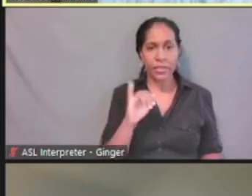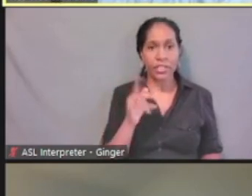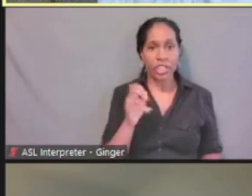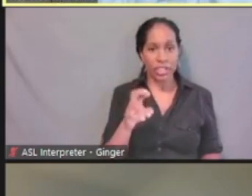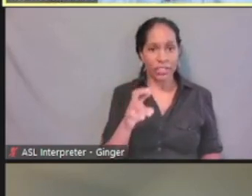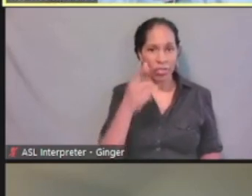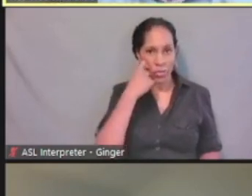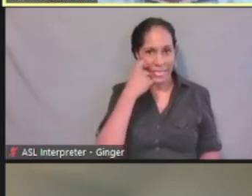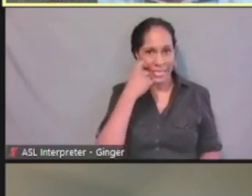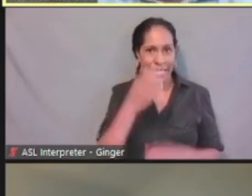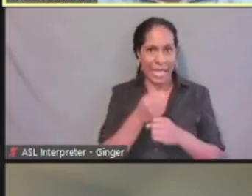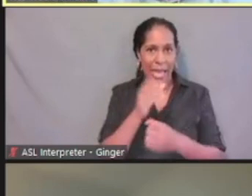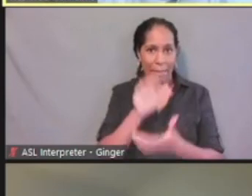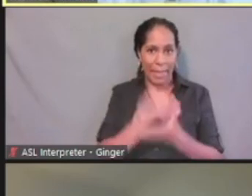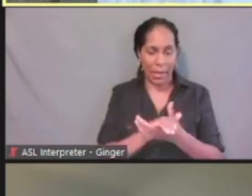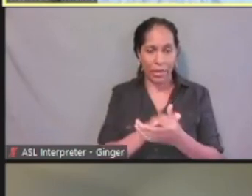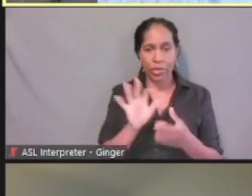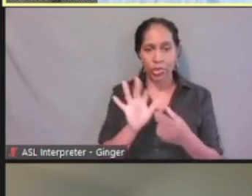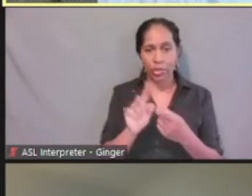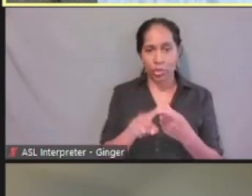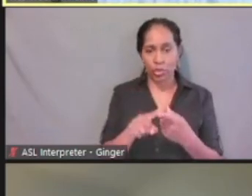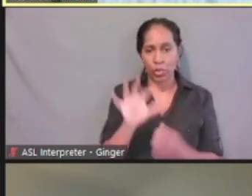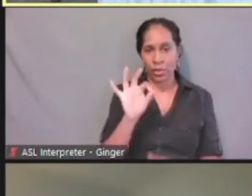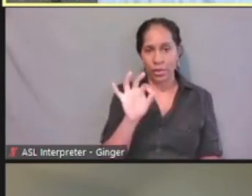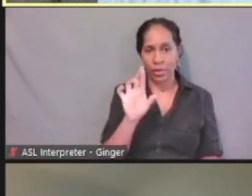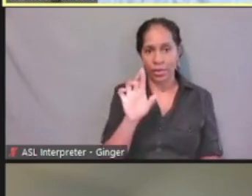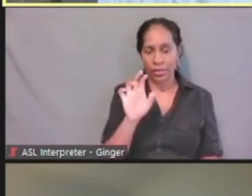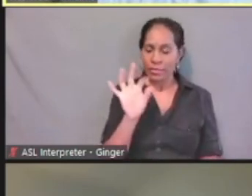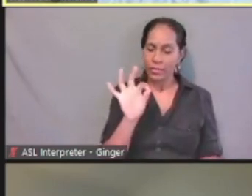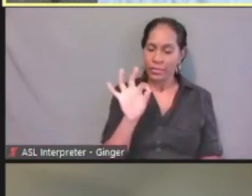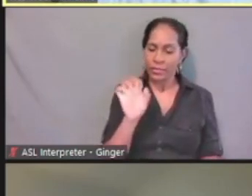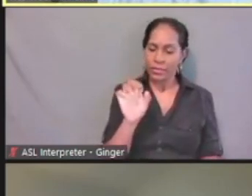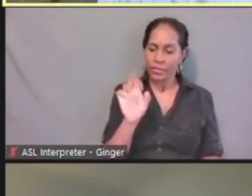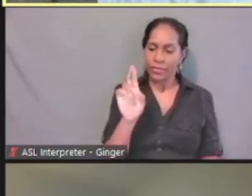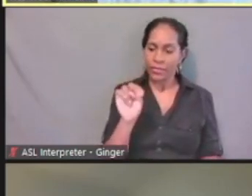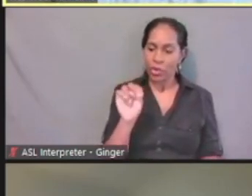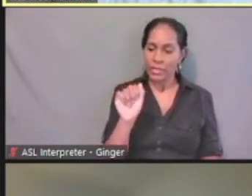to Fernando but she hasn't changed her name legally yet.